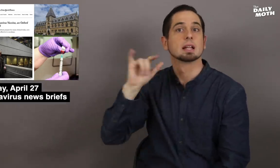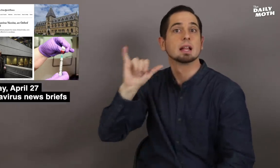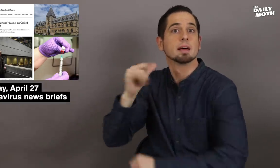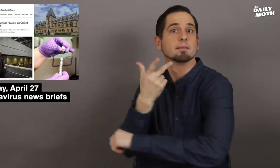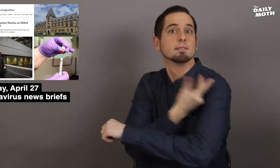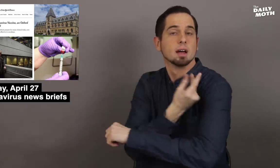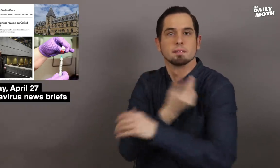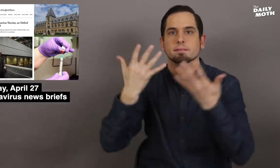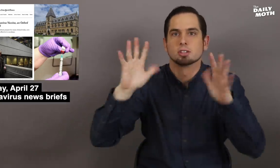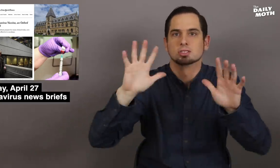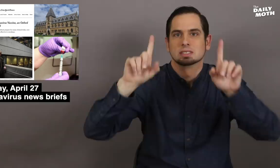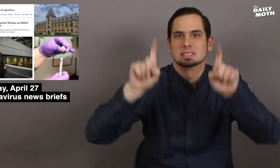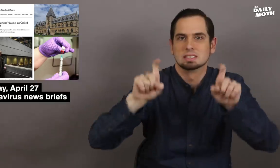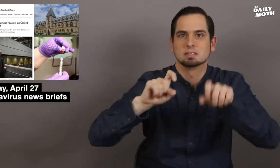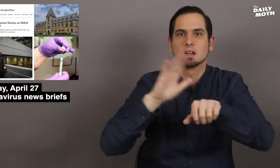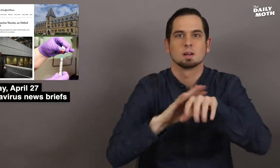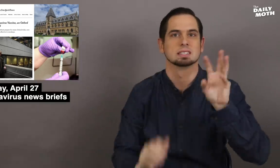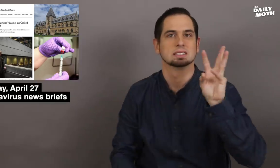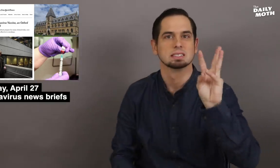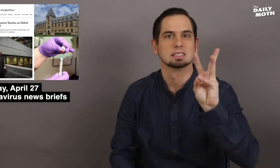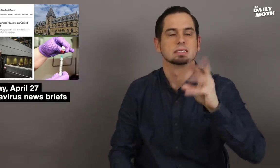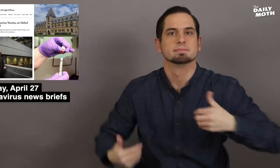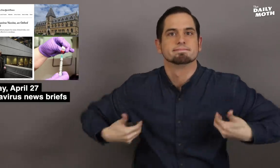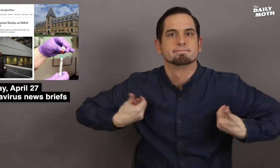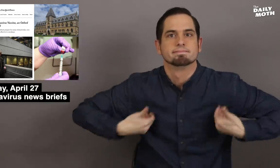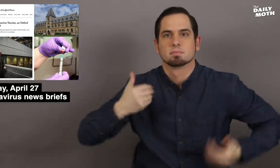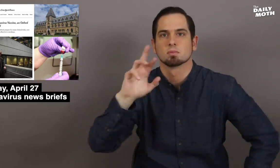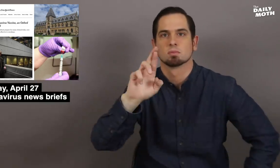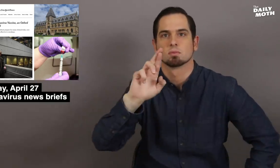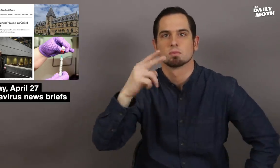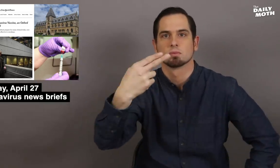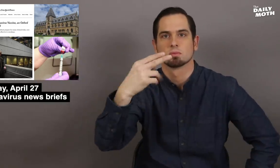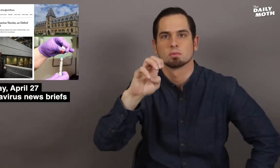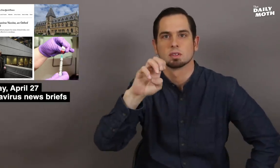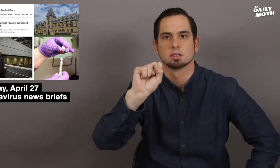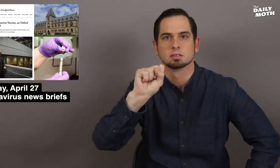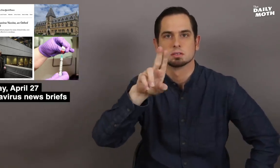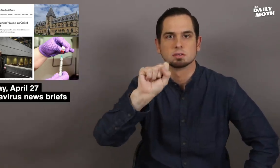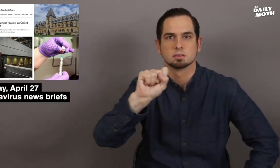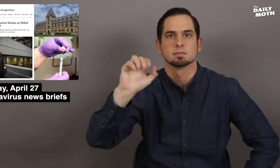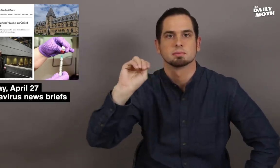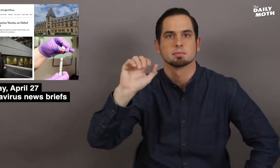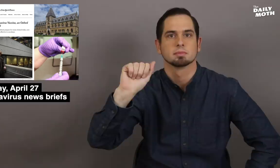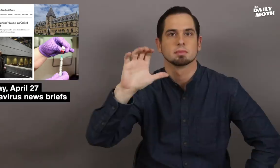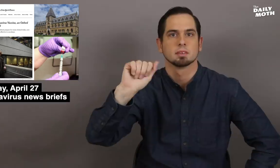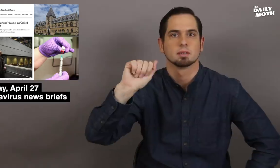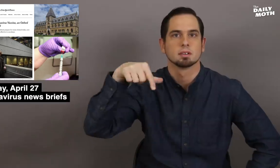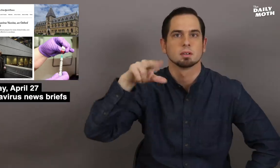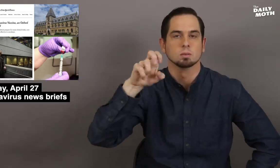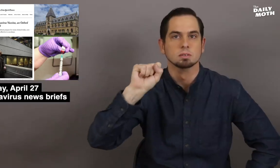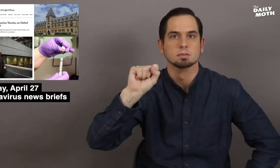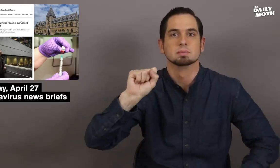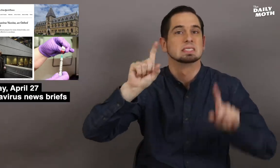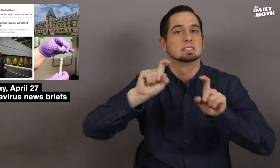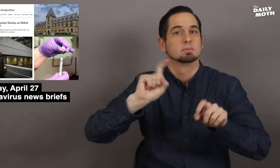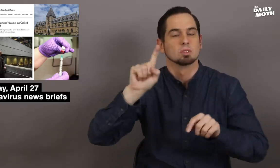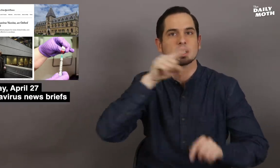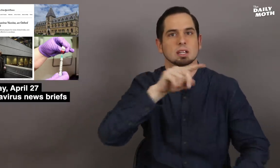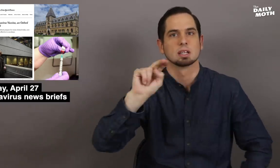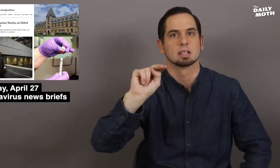The vaccine was tested on six rhesus macaques at